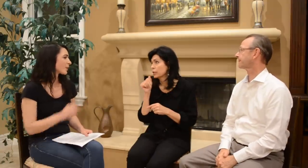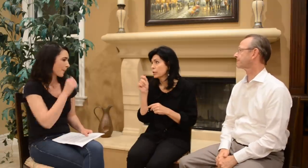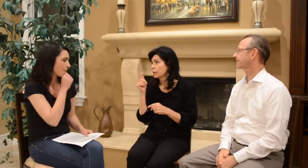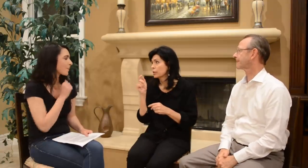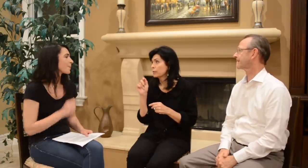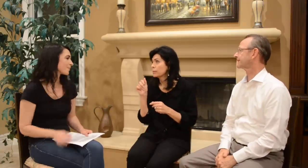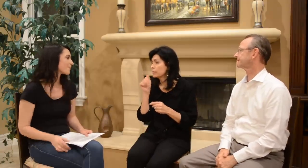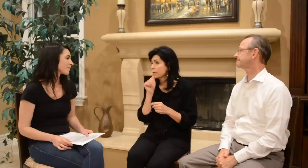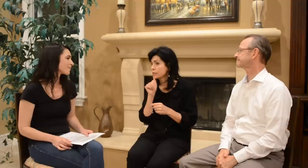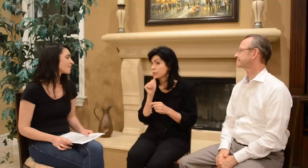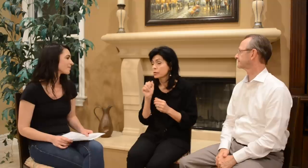(Ashley showing the correct sign for “patient”)